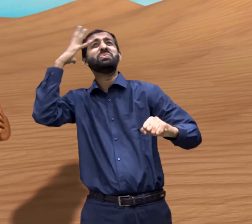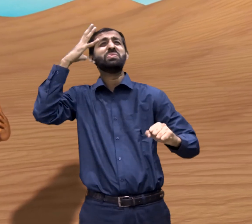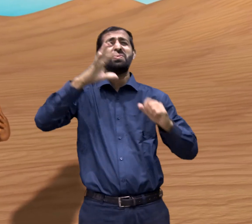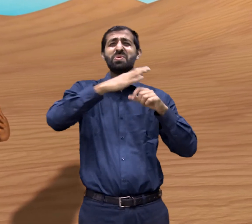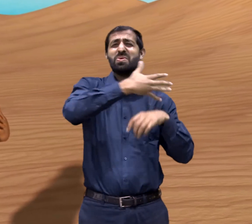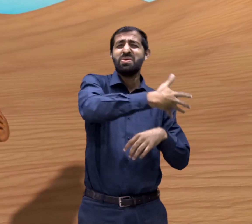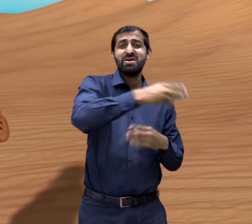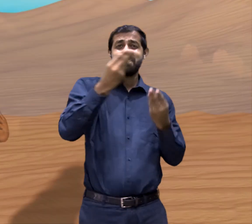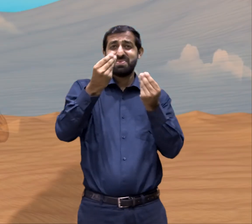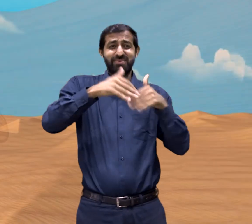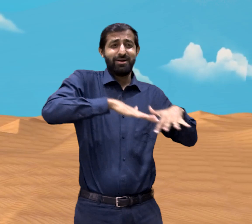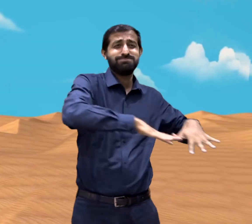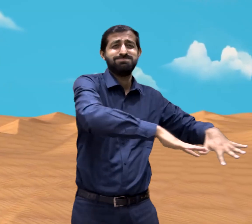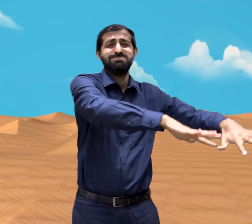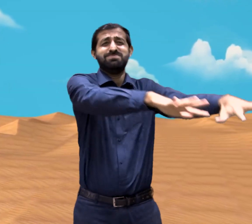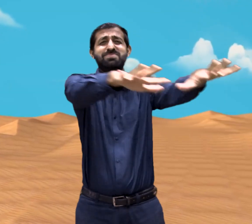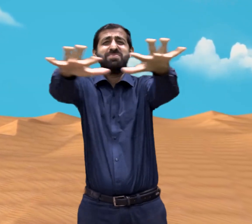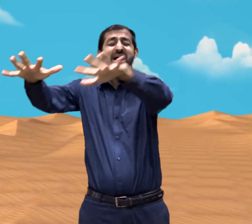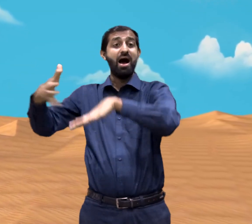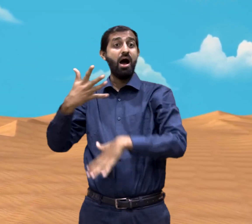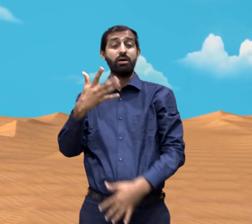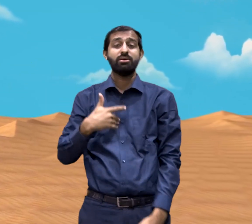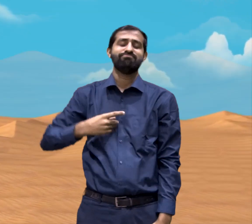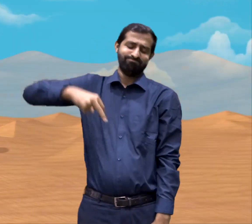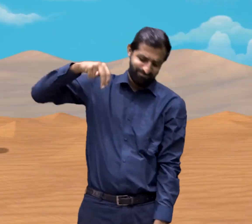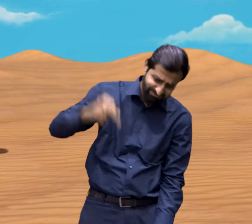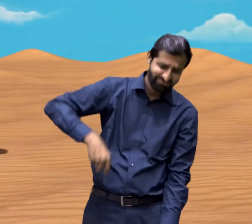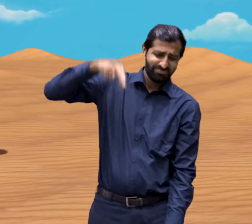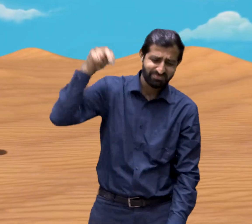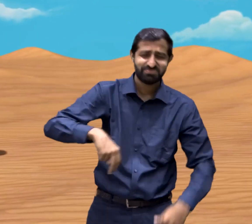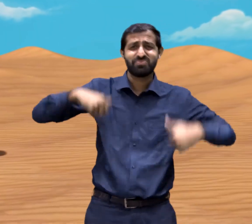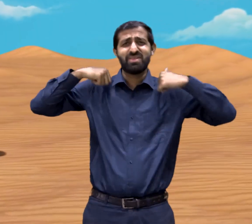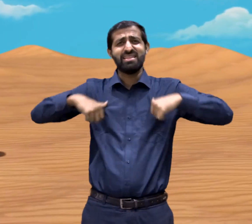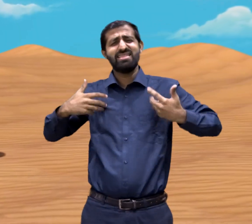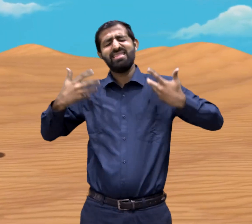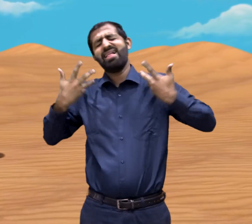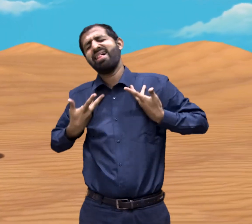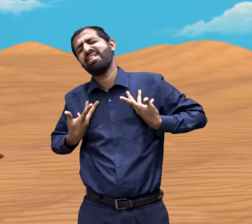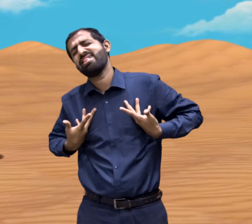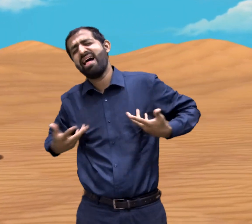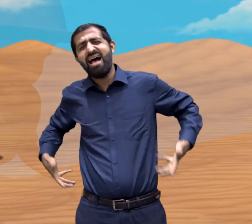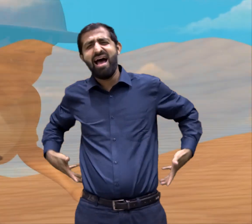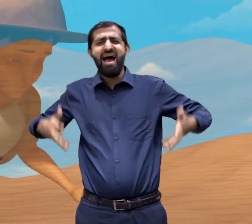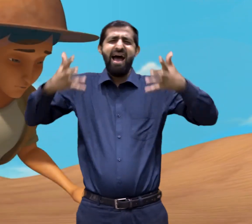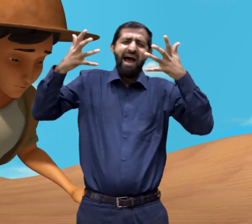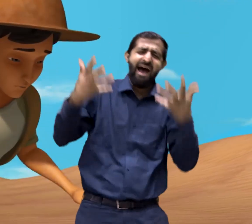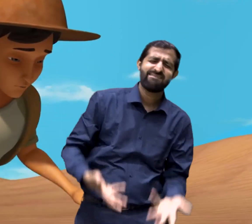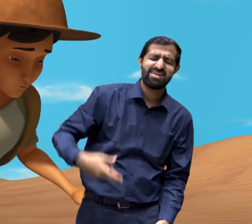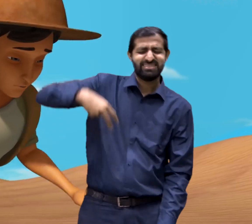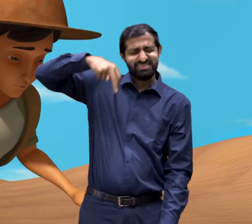Around the big round desert he was kept on walking with a heavy bag pack. He was